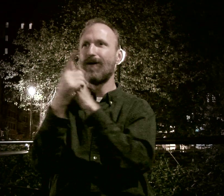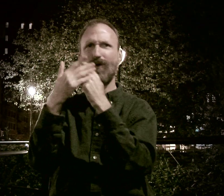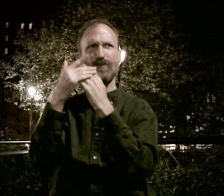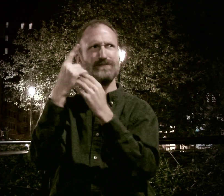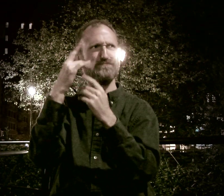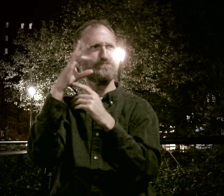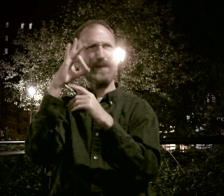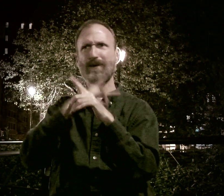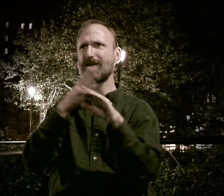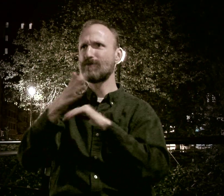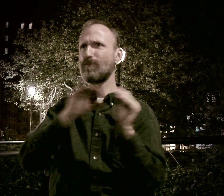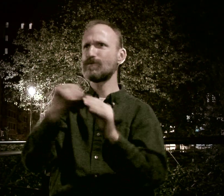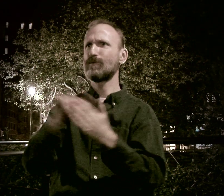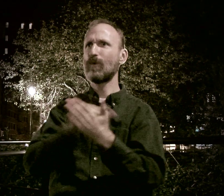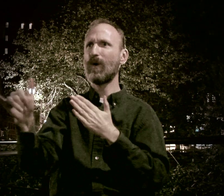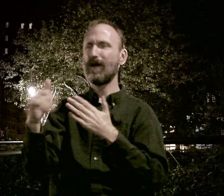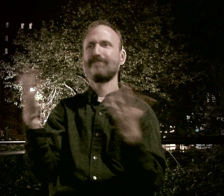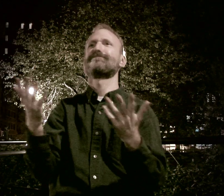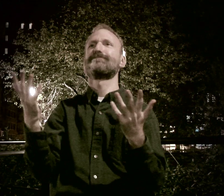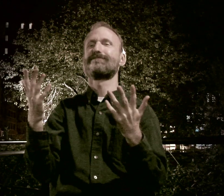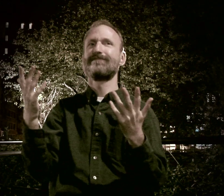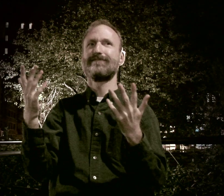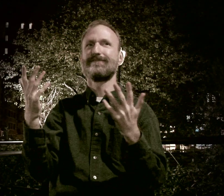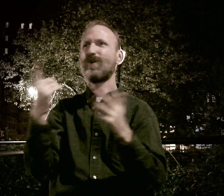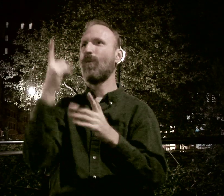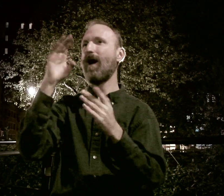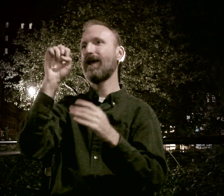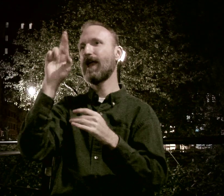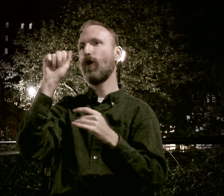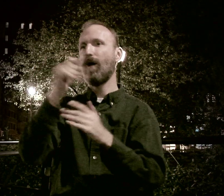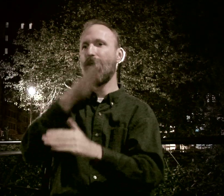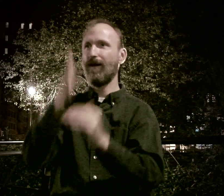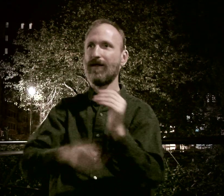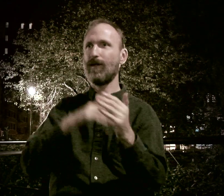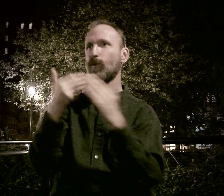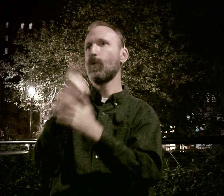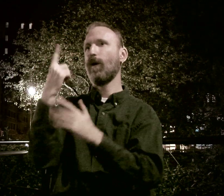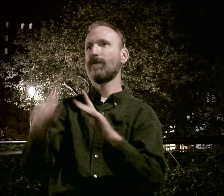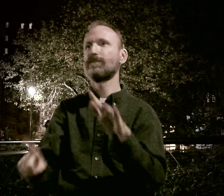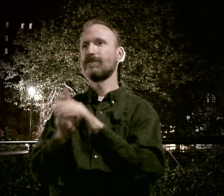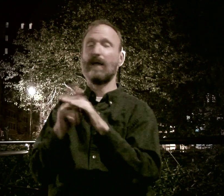almost 9 months after I moved to New York. ...As if one era ended and a new one emerged.